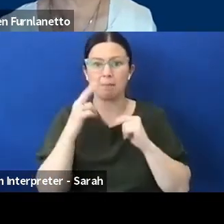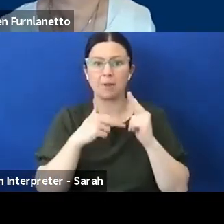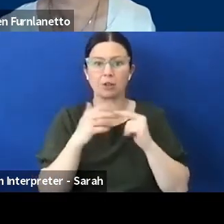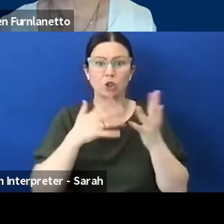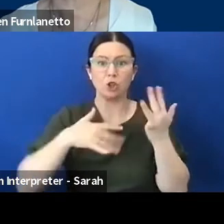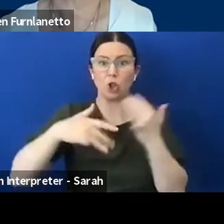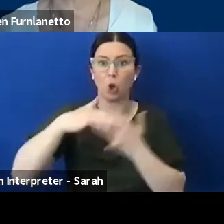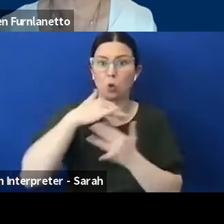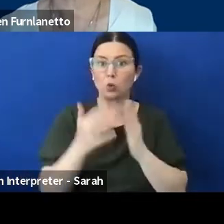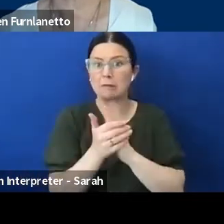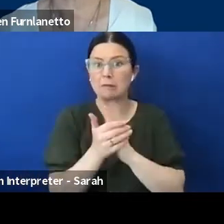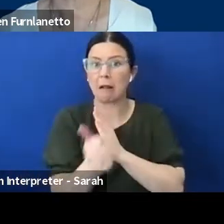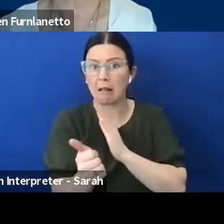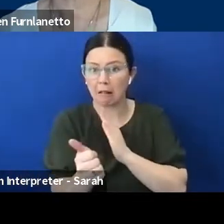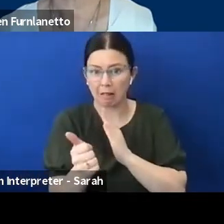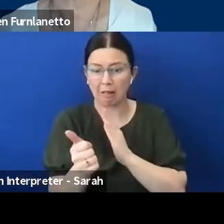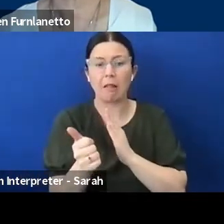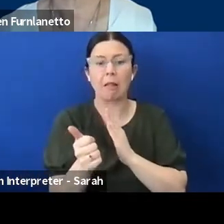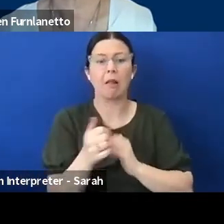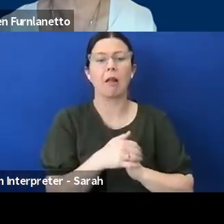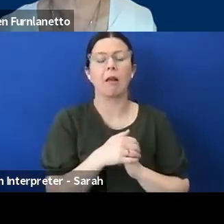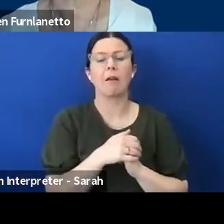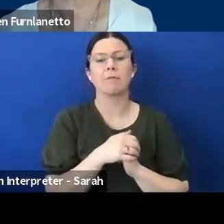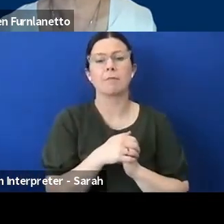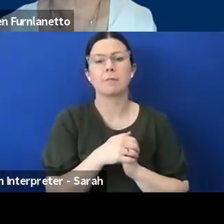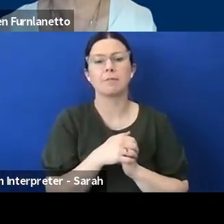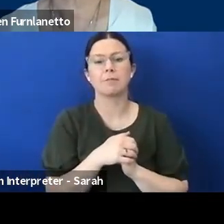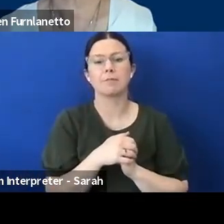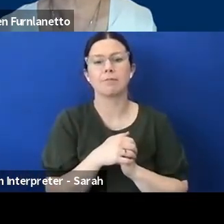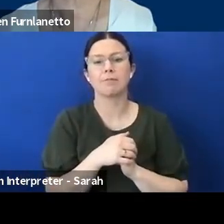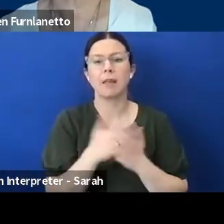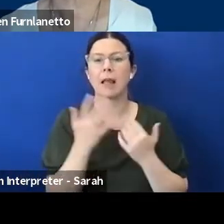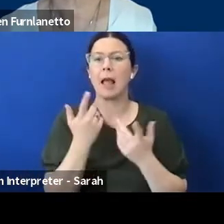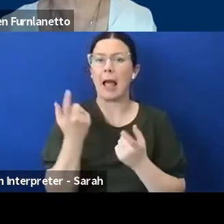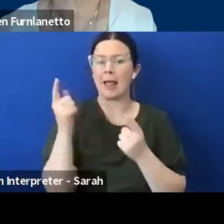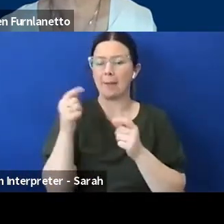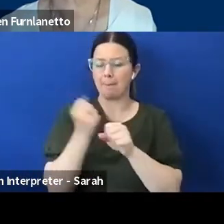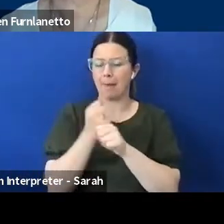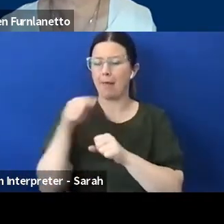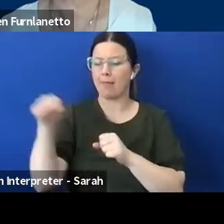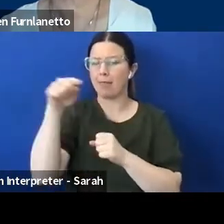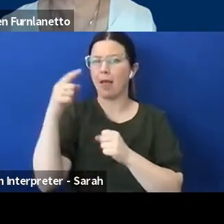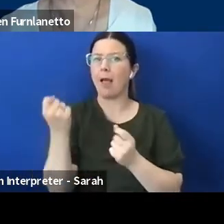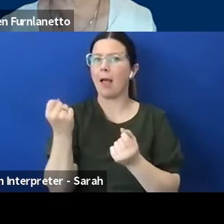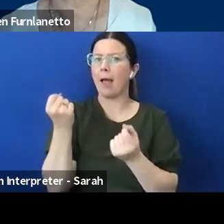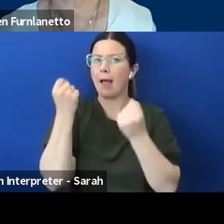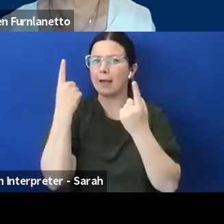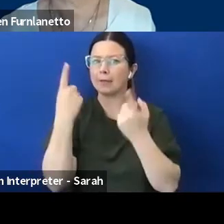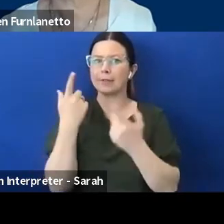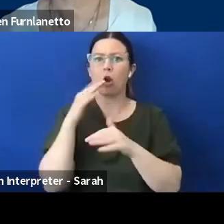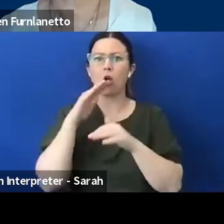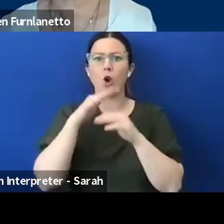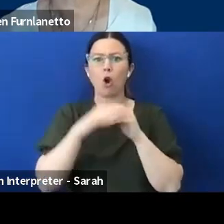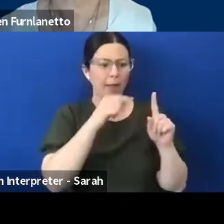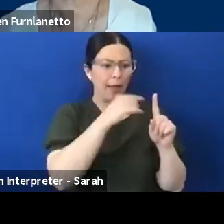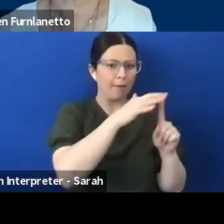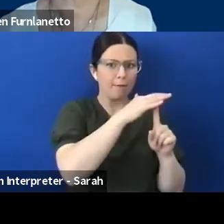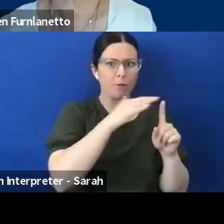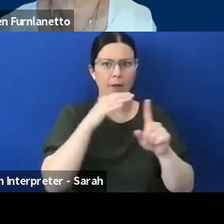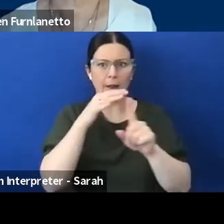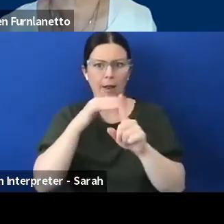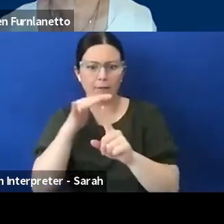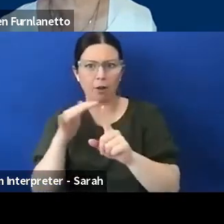know, understanding how to behave in a particular environment is incredibly challenging for all of